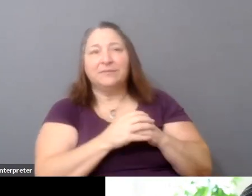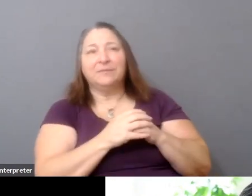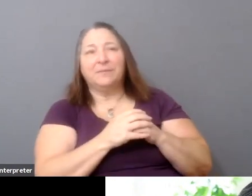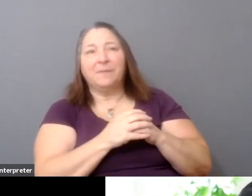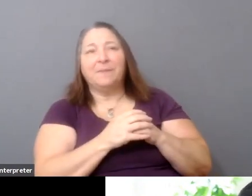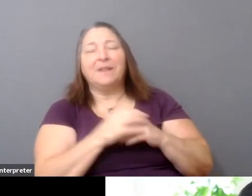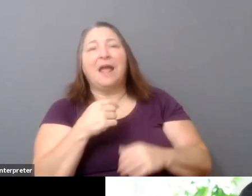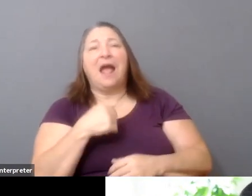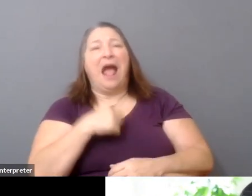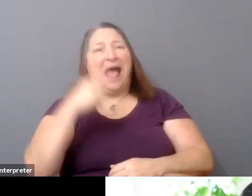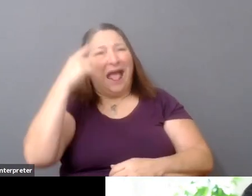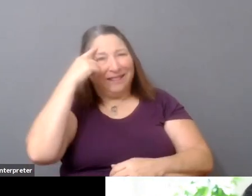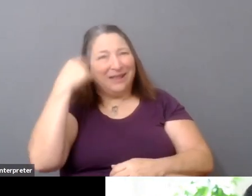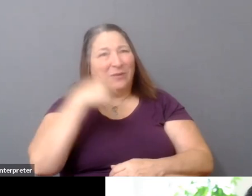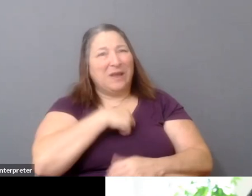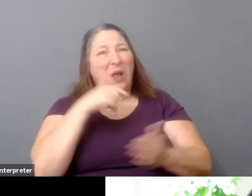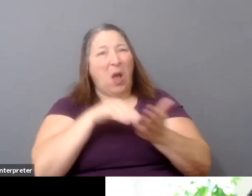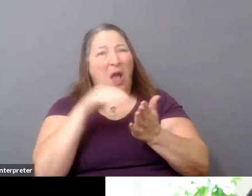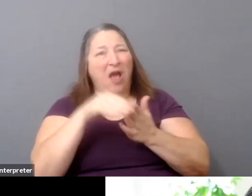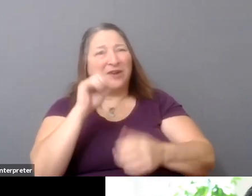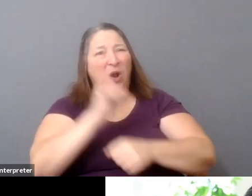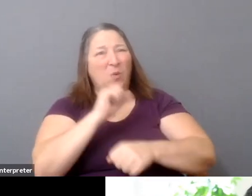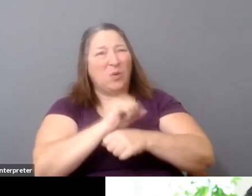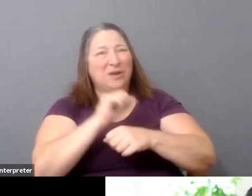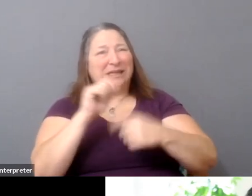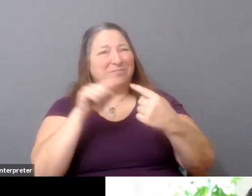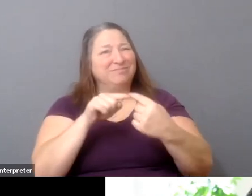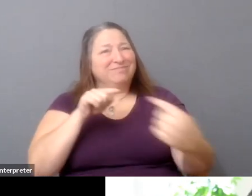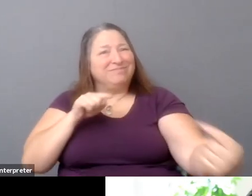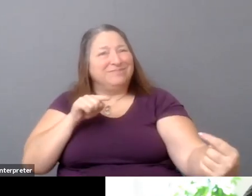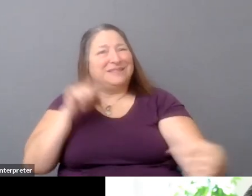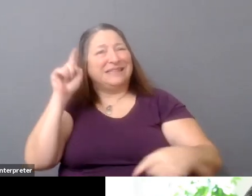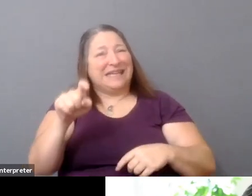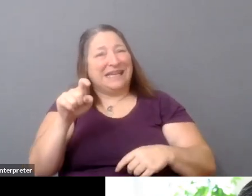that there's kind of a casual understanding